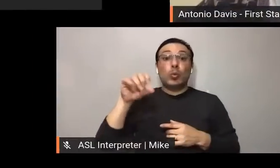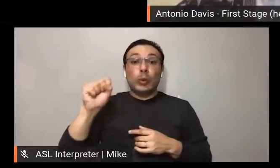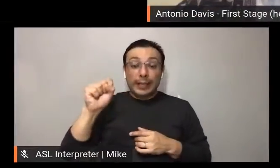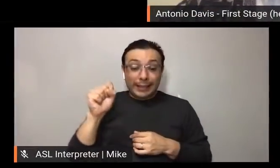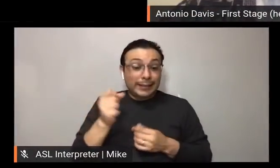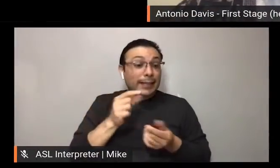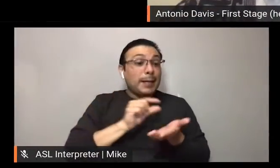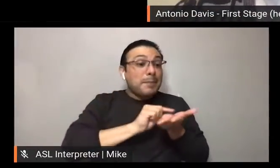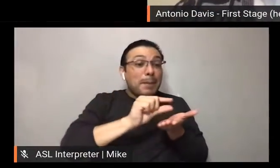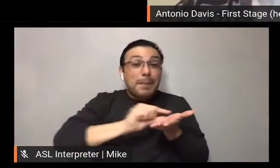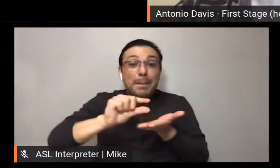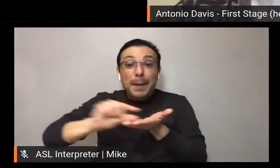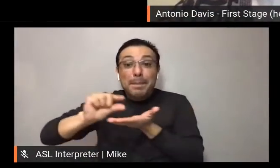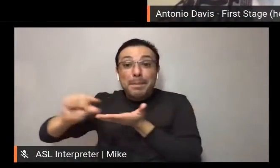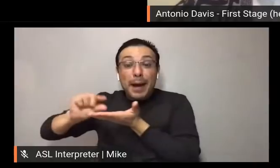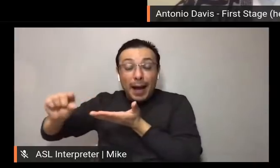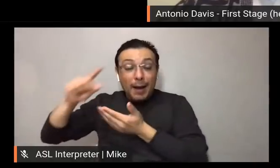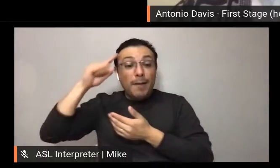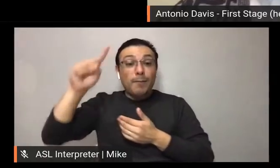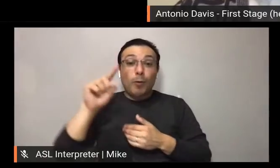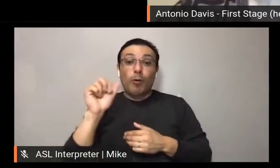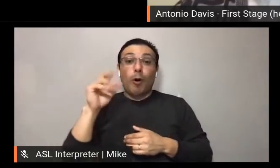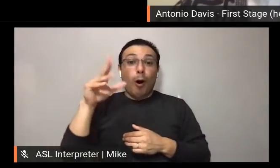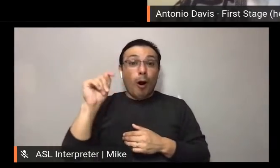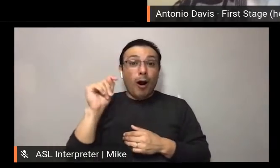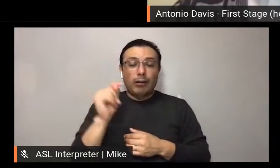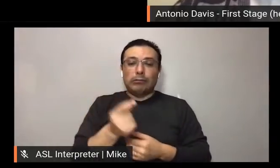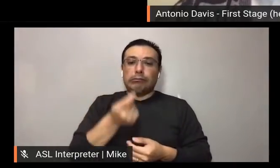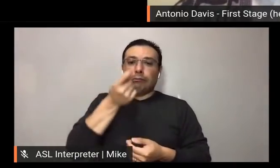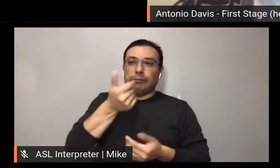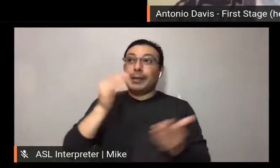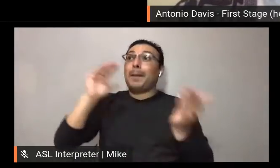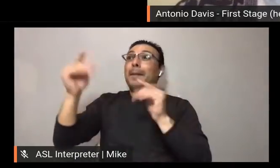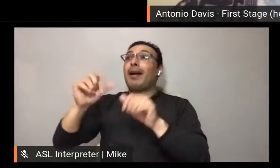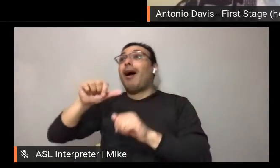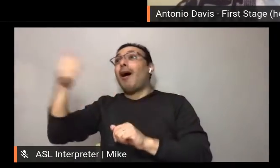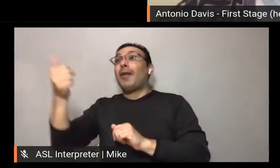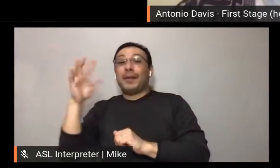any other state in this country. With that said, this is how we're